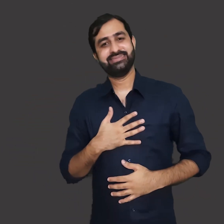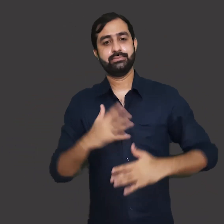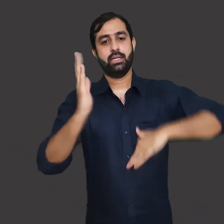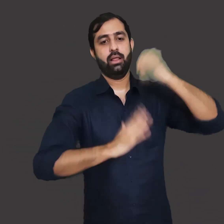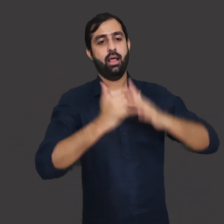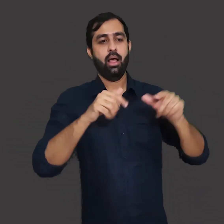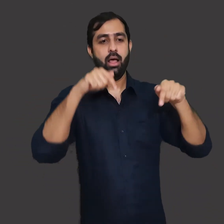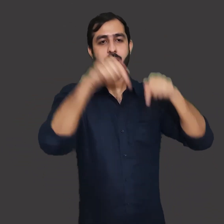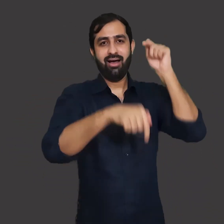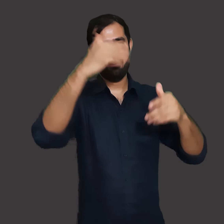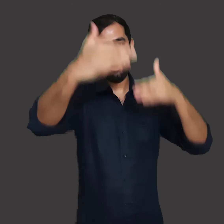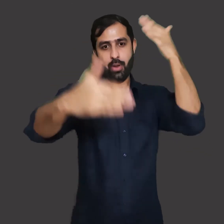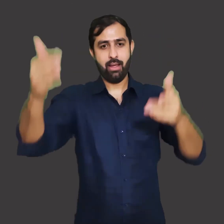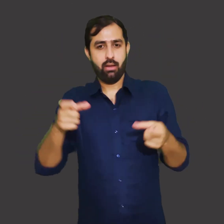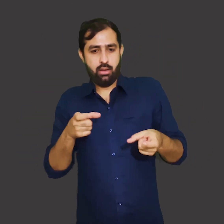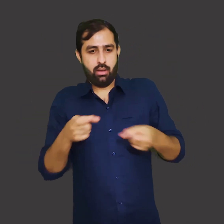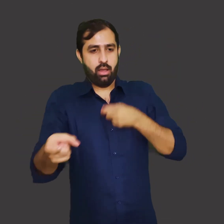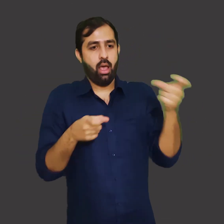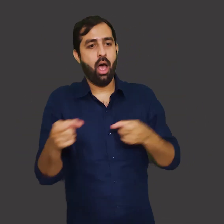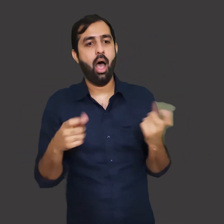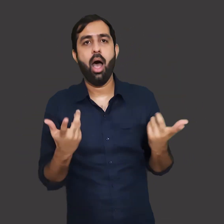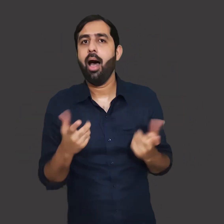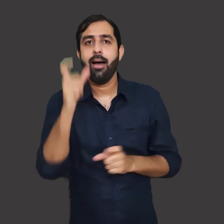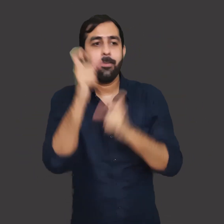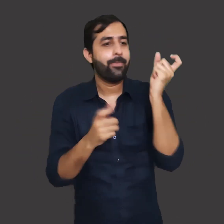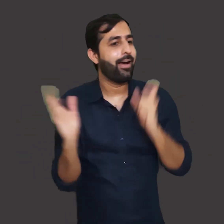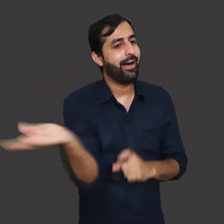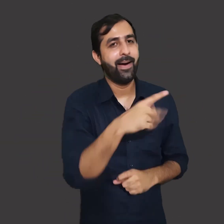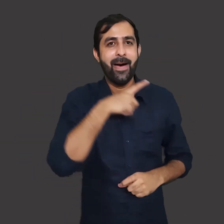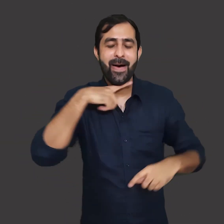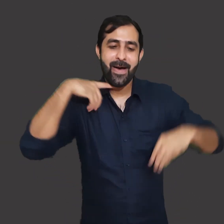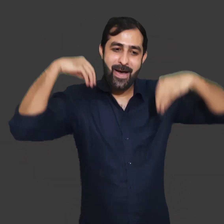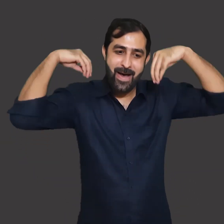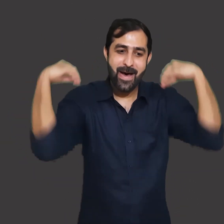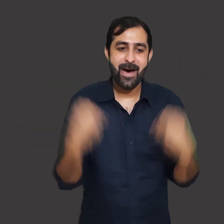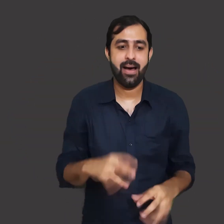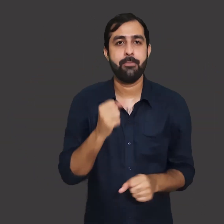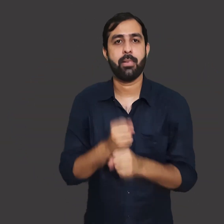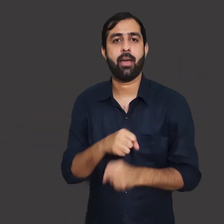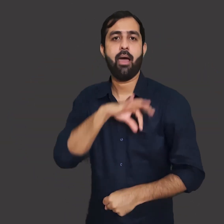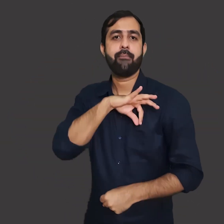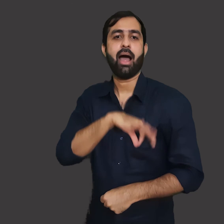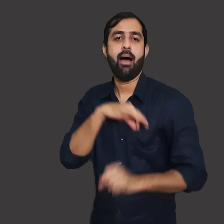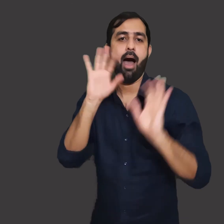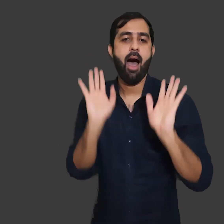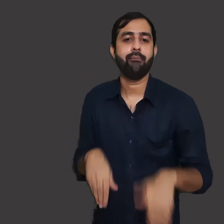So, they put more efforts in the construction of more dams. But in fact, it is a loss for the people